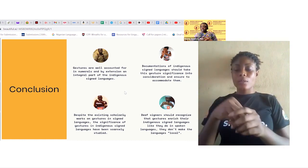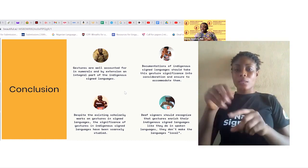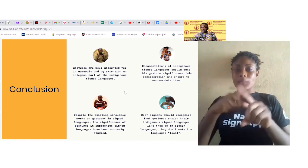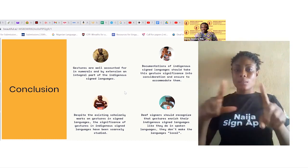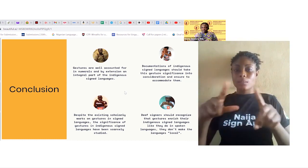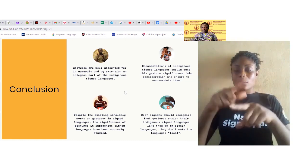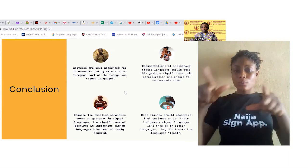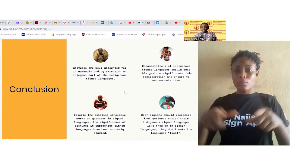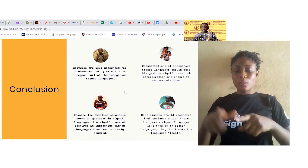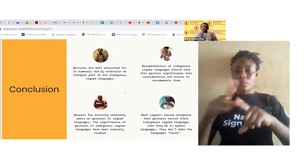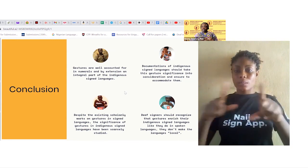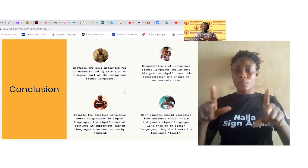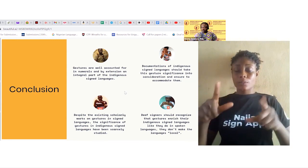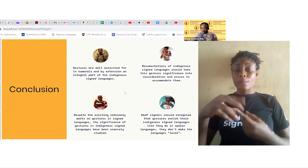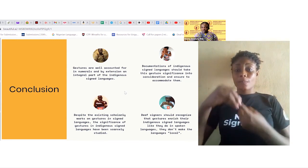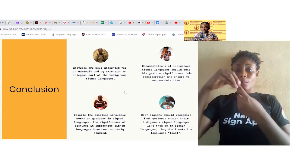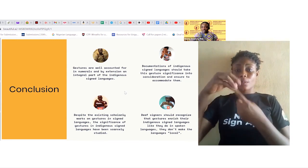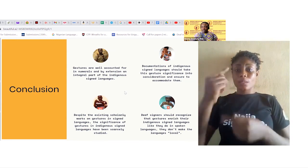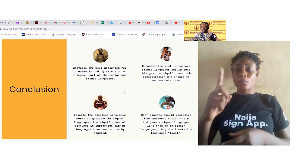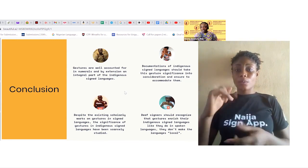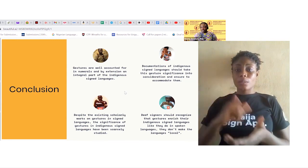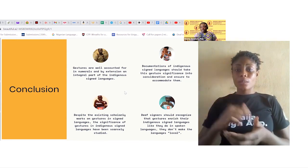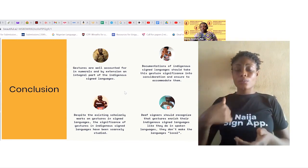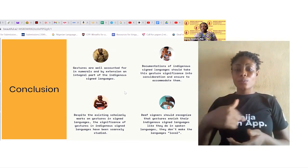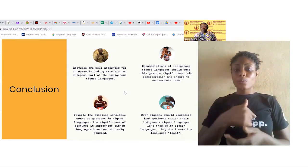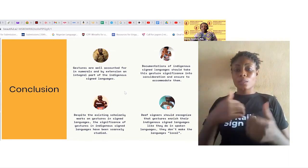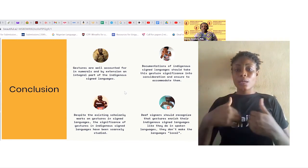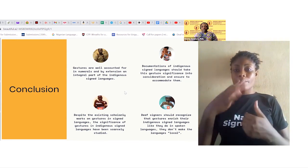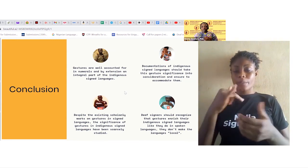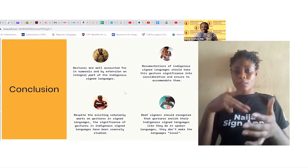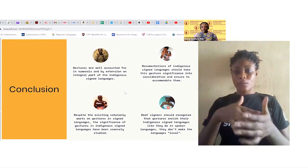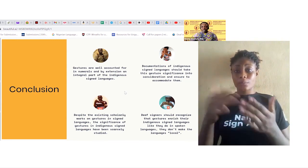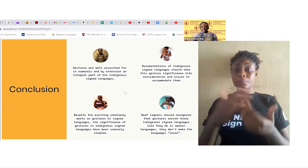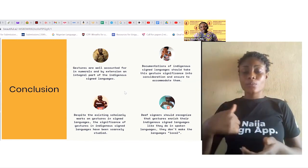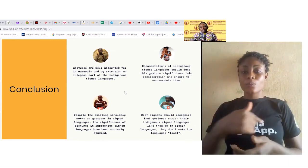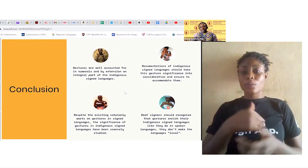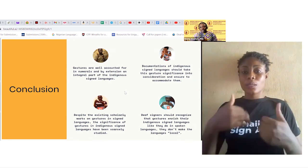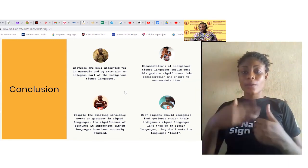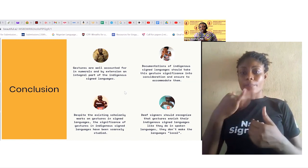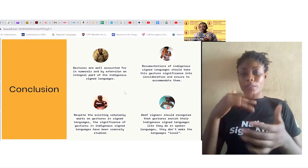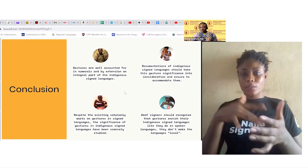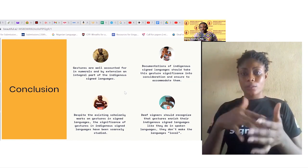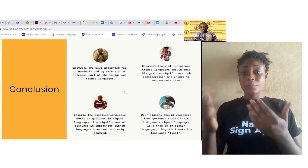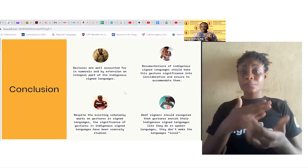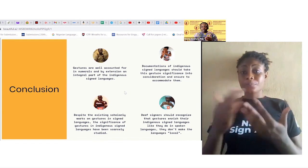sign languages especially those that we have been studying. Despite the existing scholarly works on